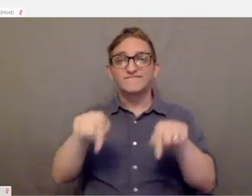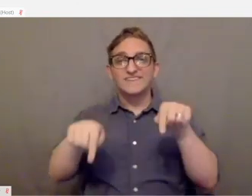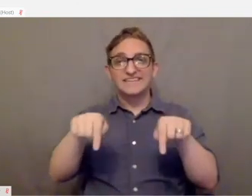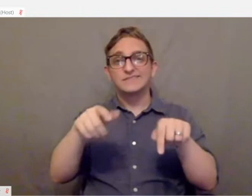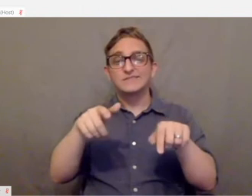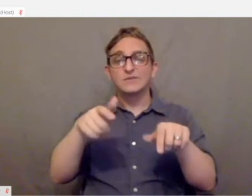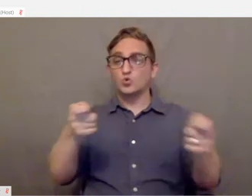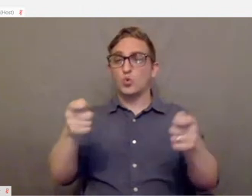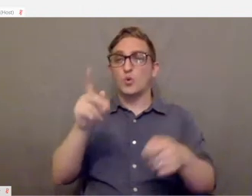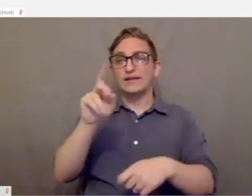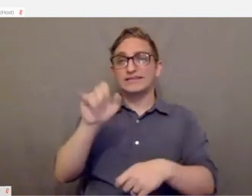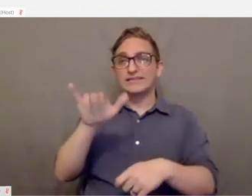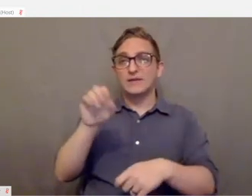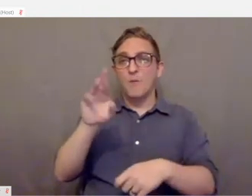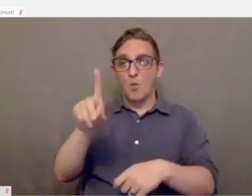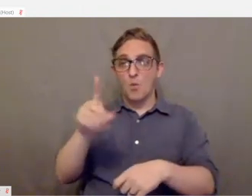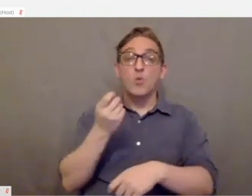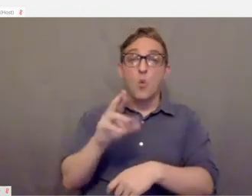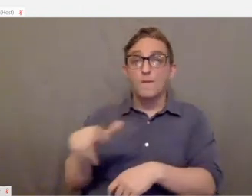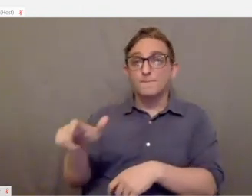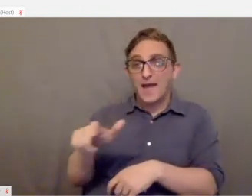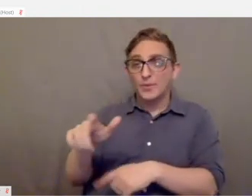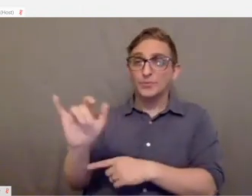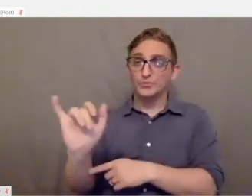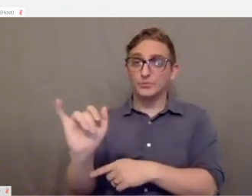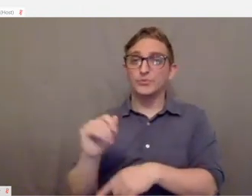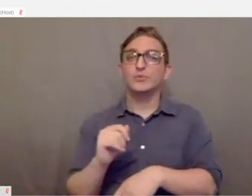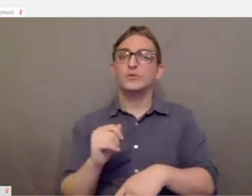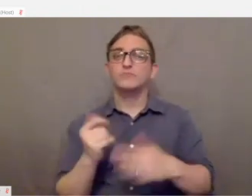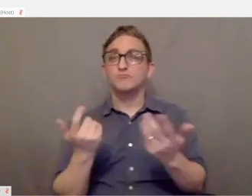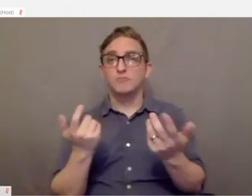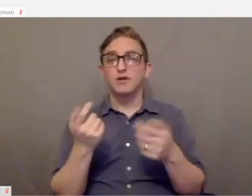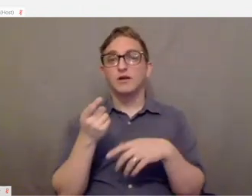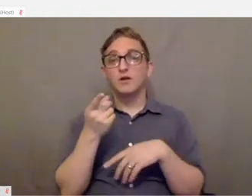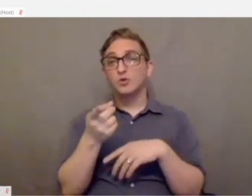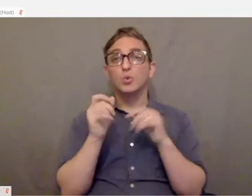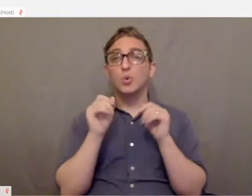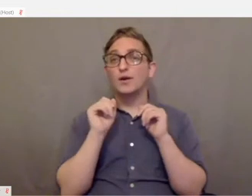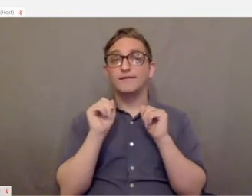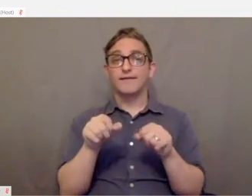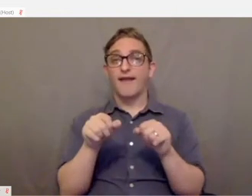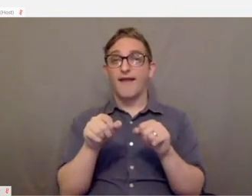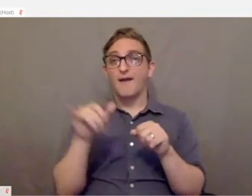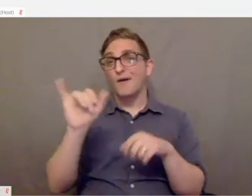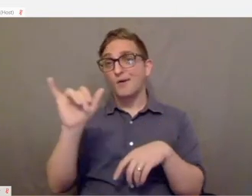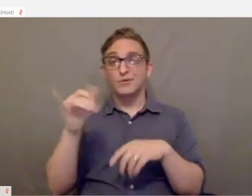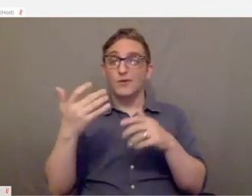You can also control your mouse using your feet with this. And there's nothing saying you couldn't put this up in front of you on a desk and use